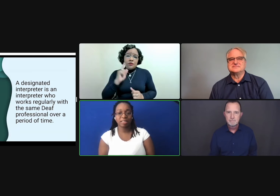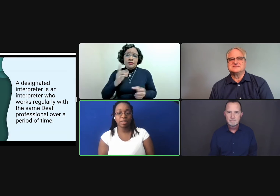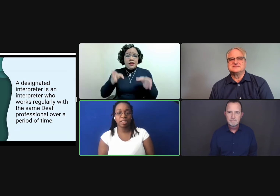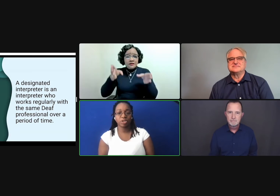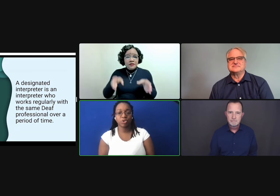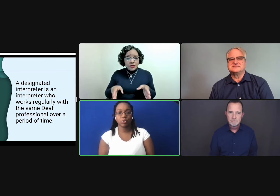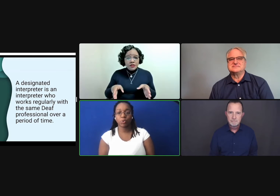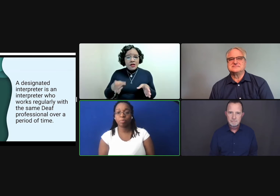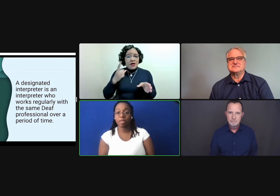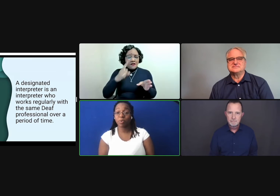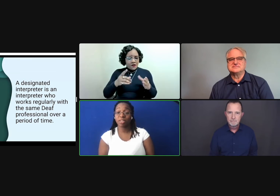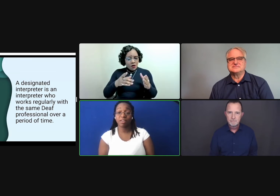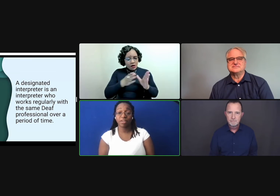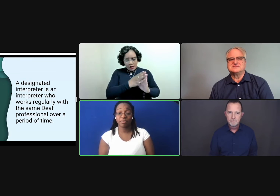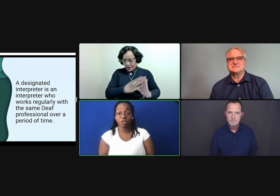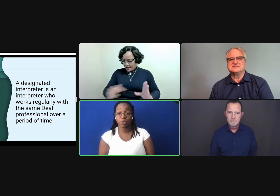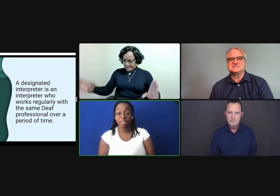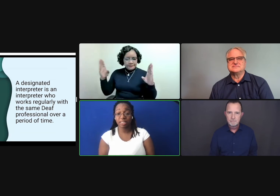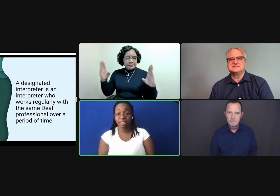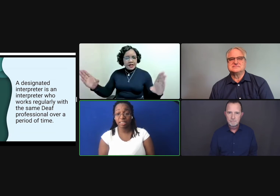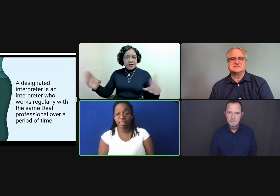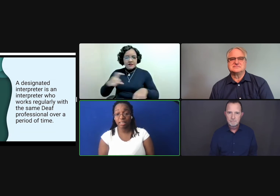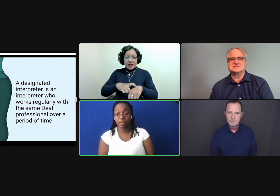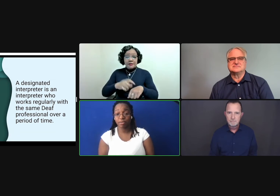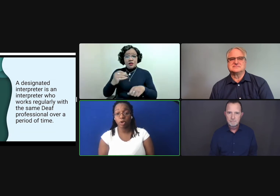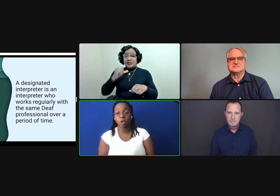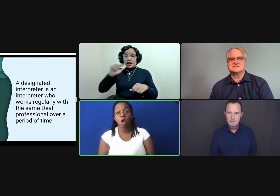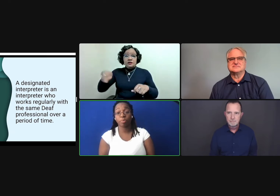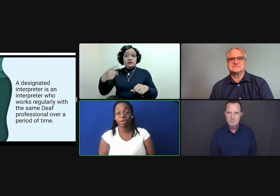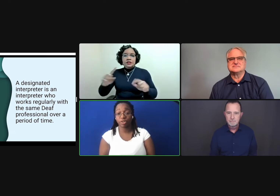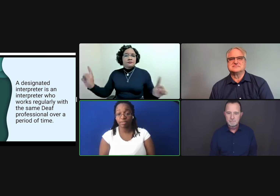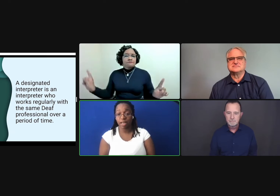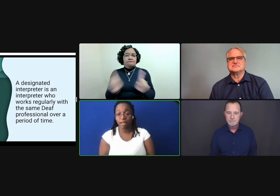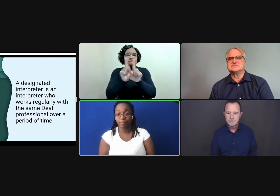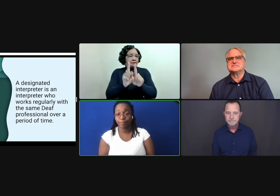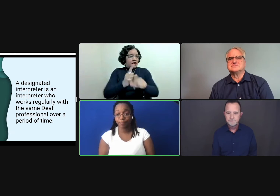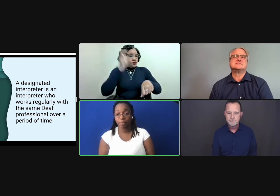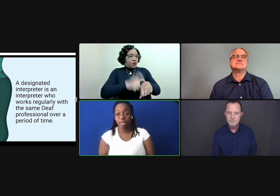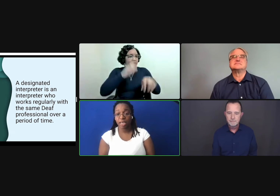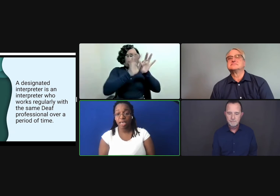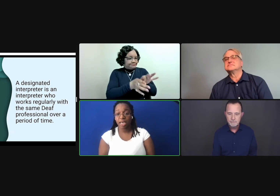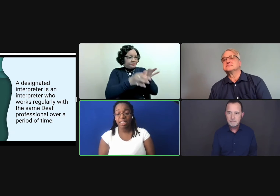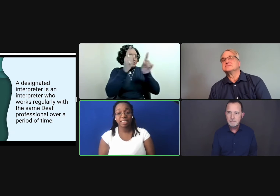has been to be with the deaf individual consistently for a long period of time.